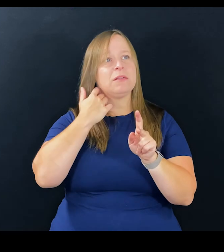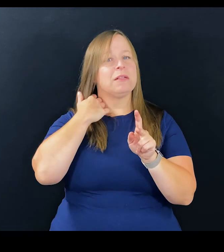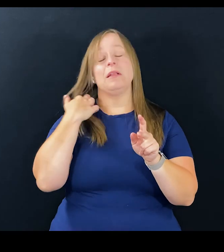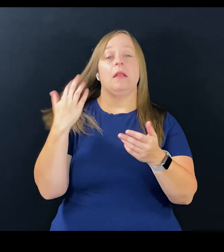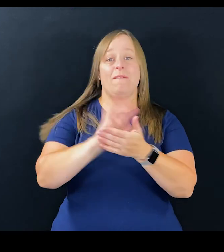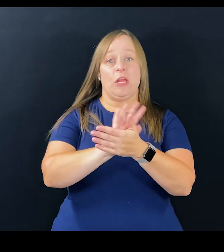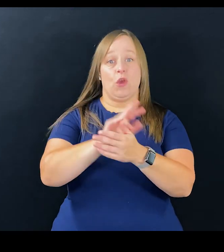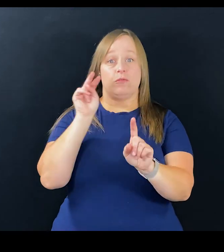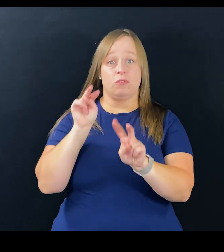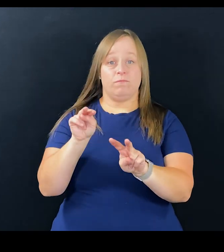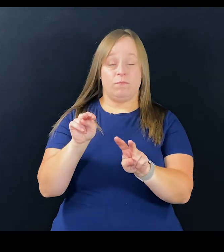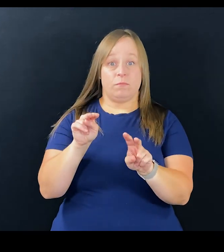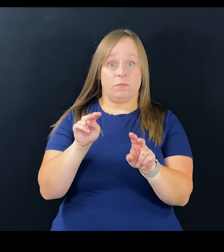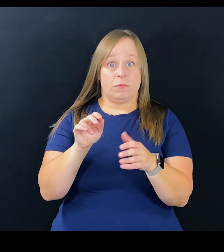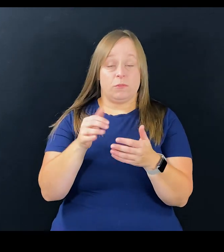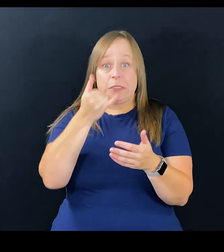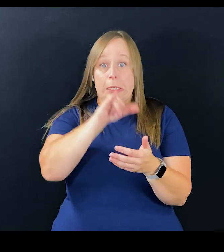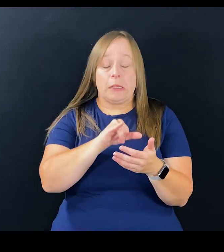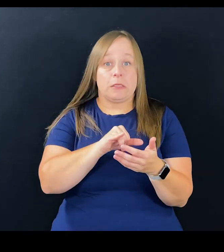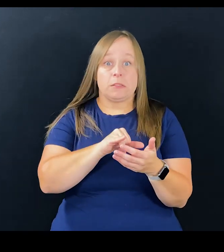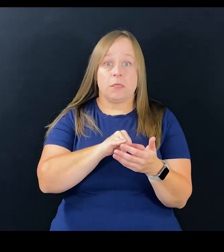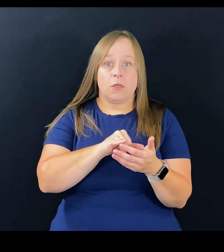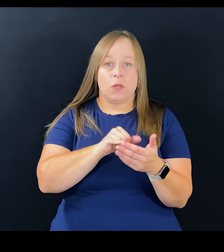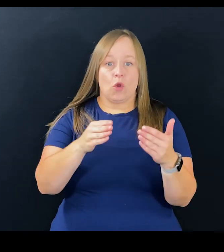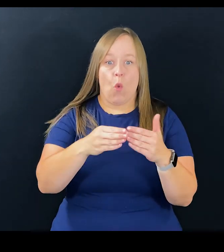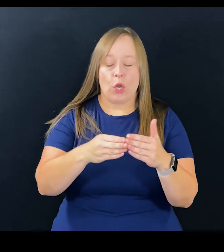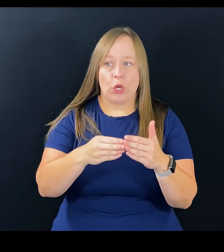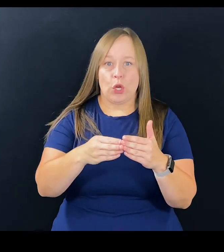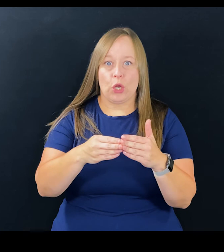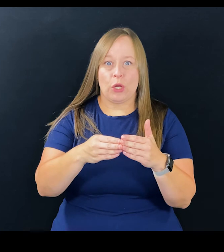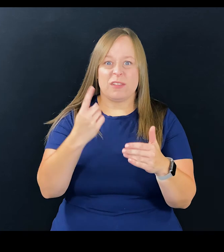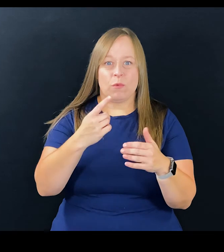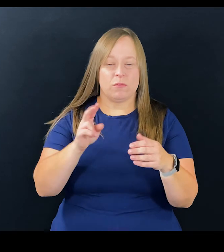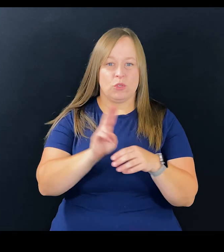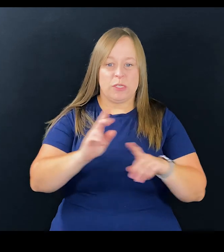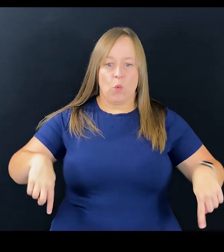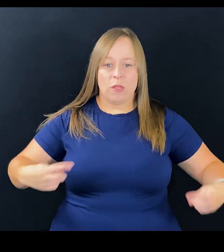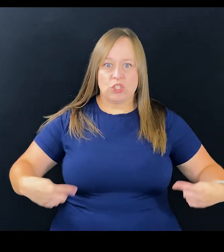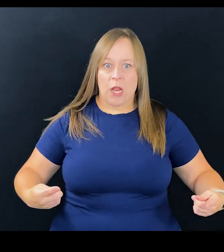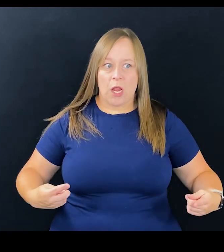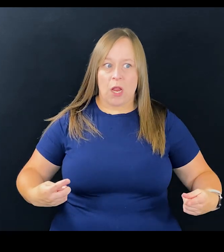where the videos are just outrageous. Like you get to a corner and someone who is using